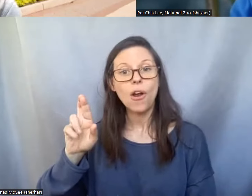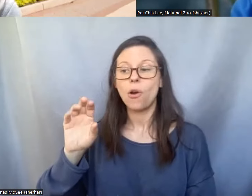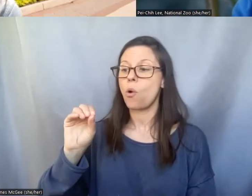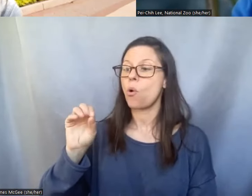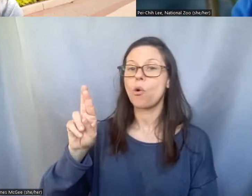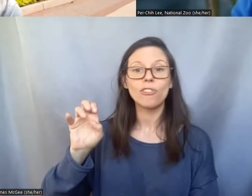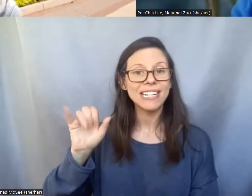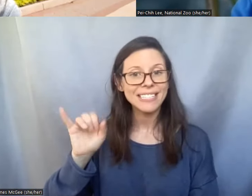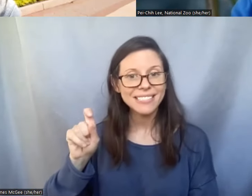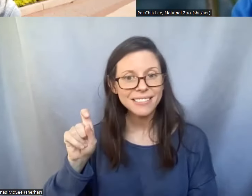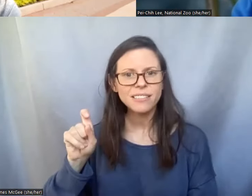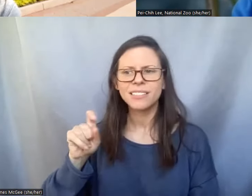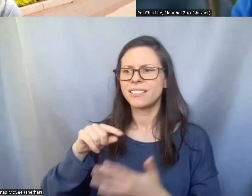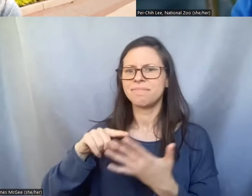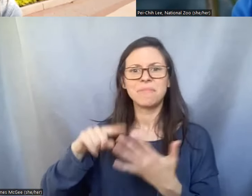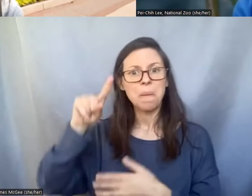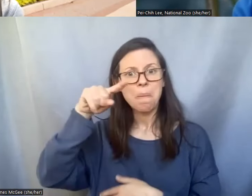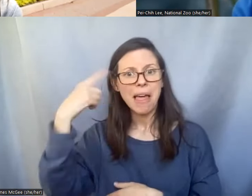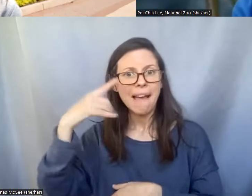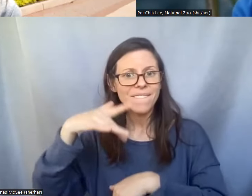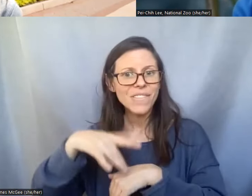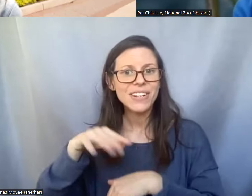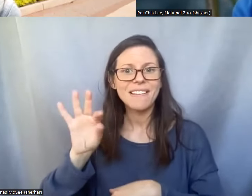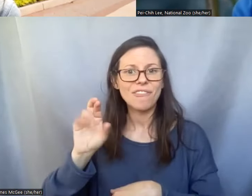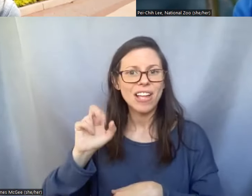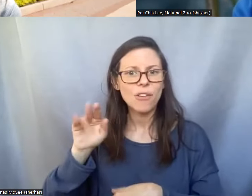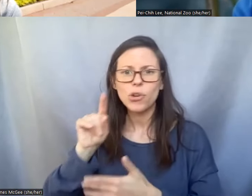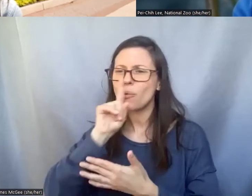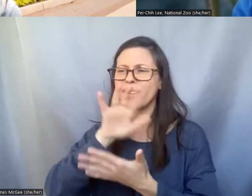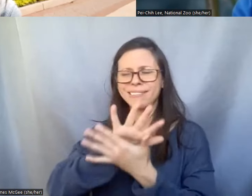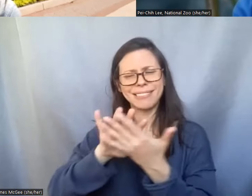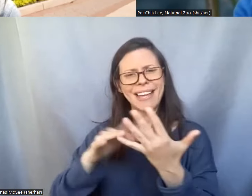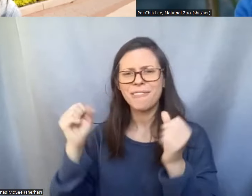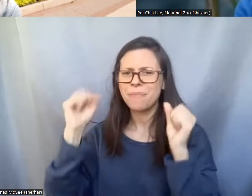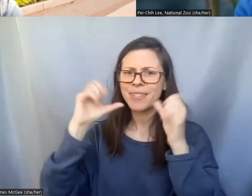those really great Smithsonian stories of using our biobank using our scientists like